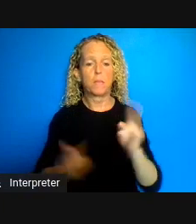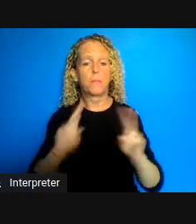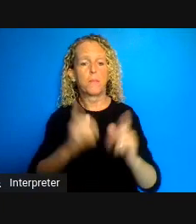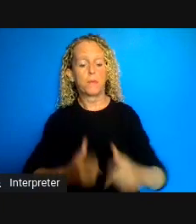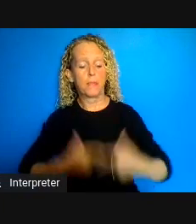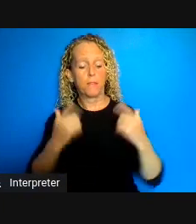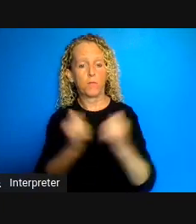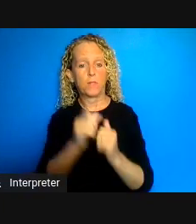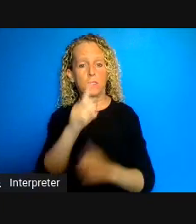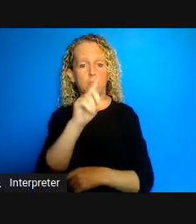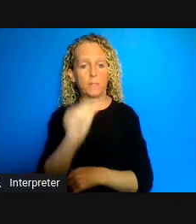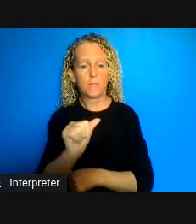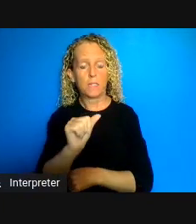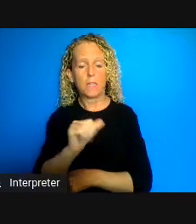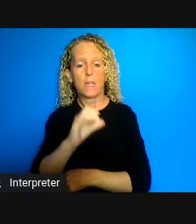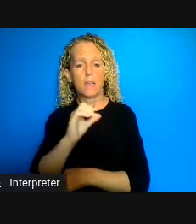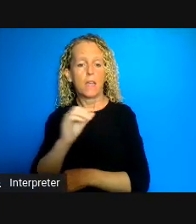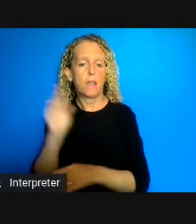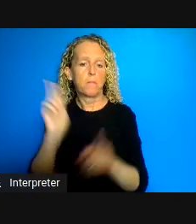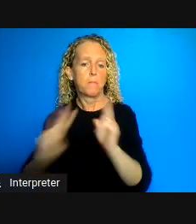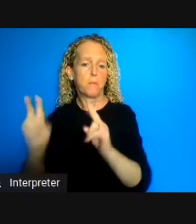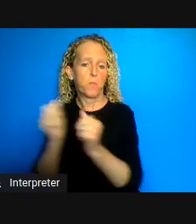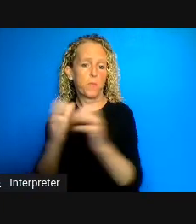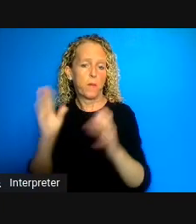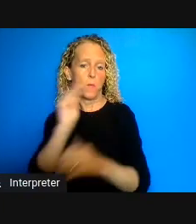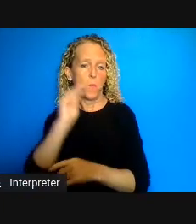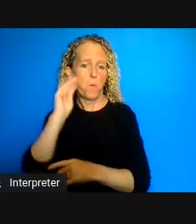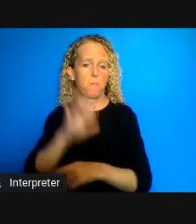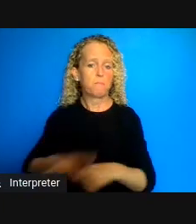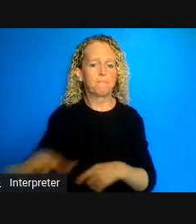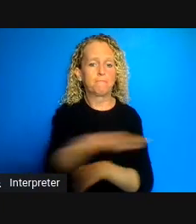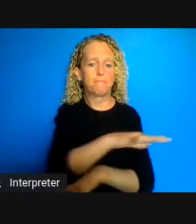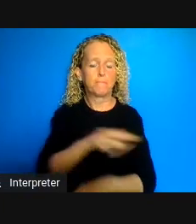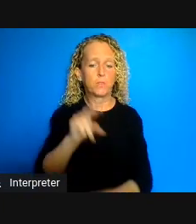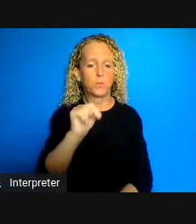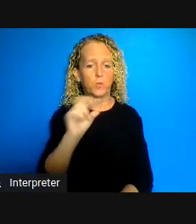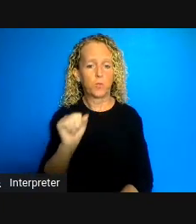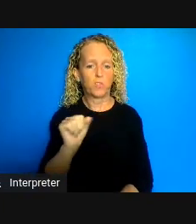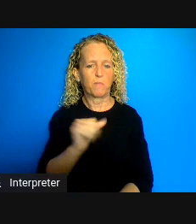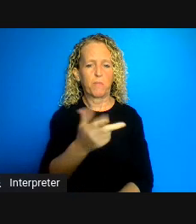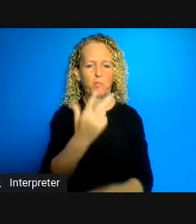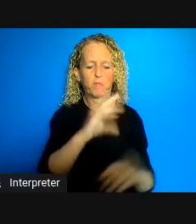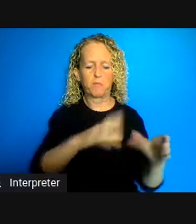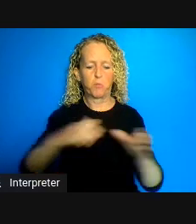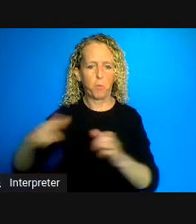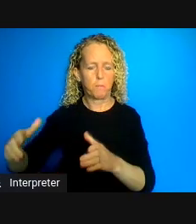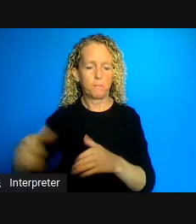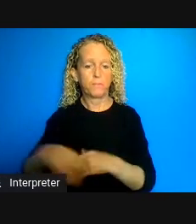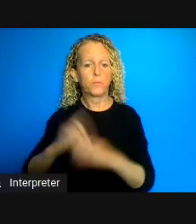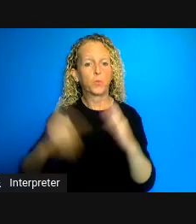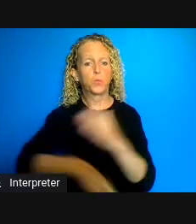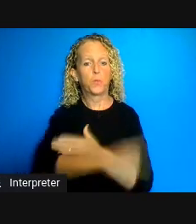individuals here in Nova Scotia. Today episode part two before vulnerable